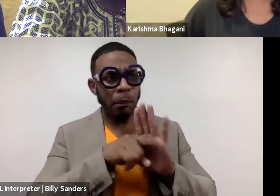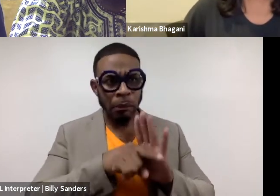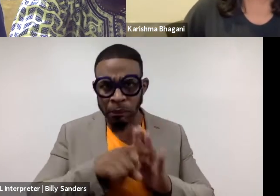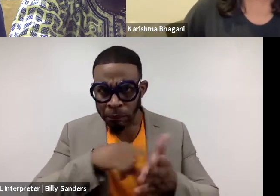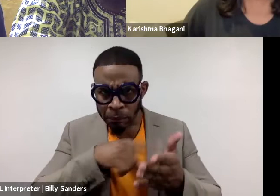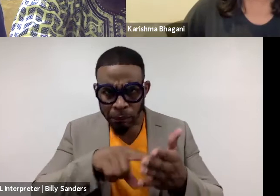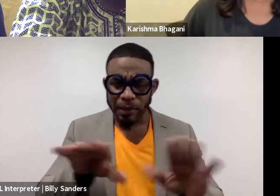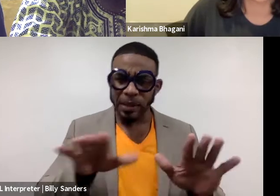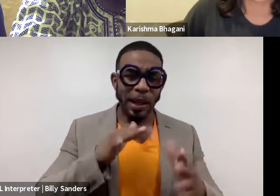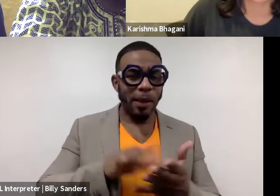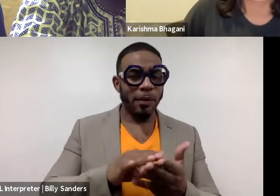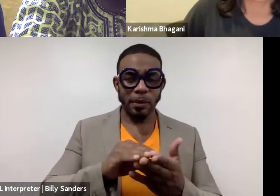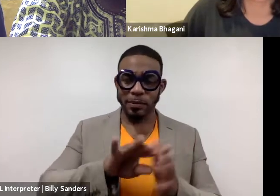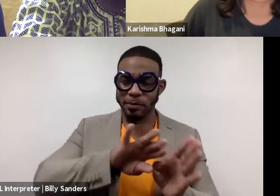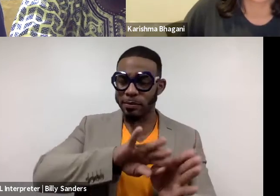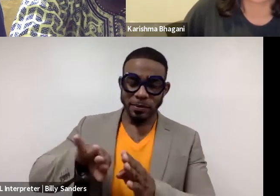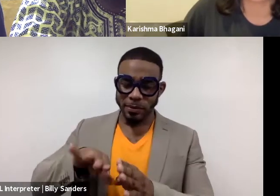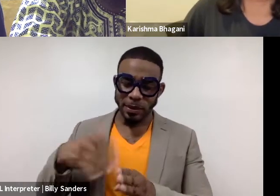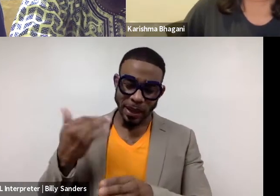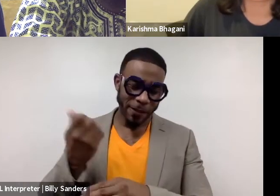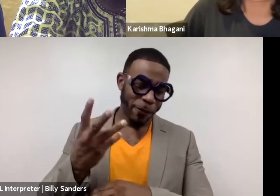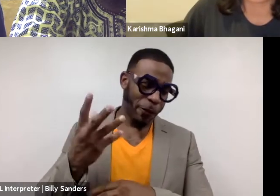which I have learned to do over the last few years.